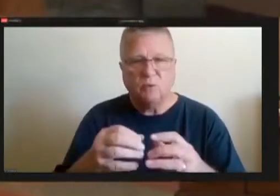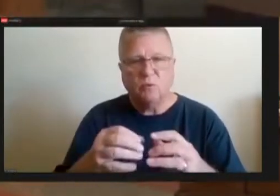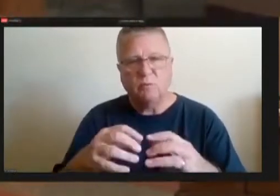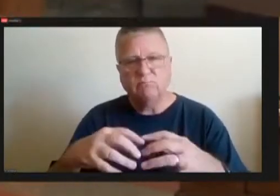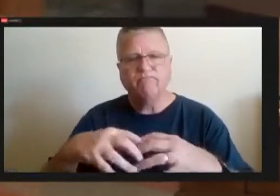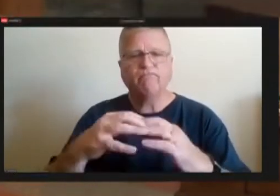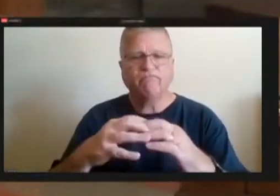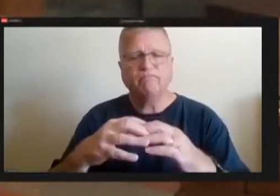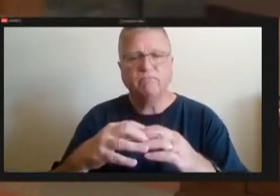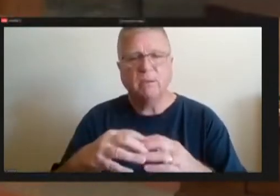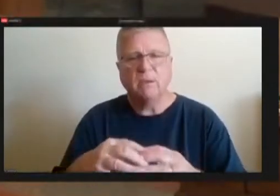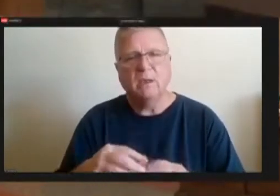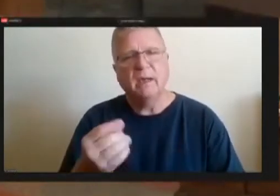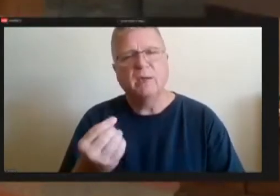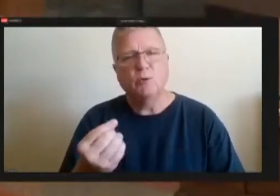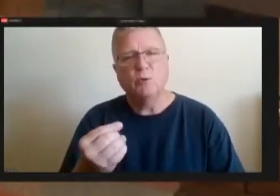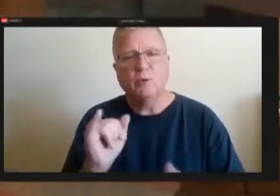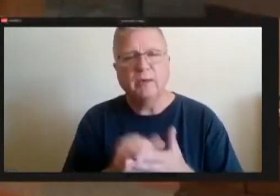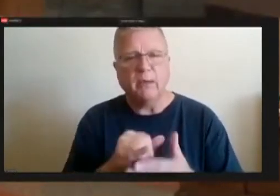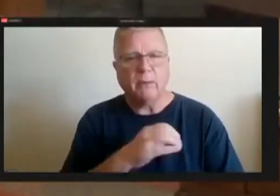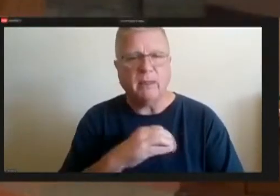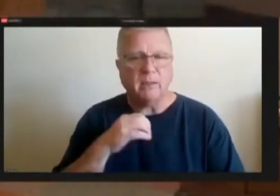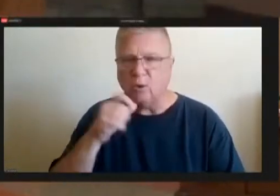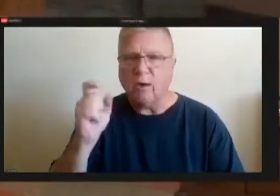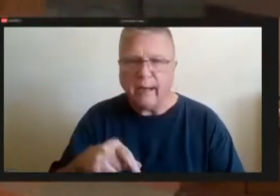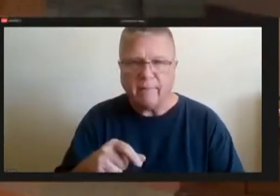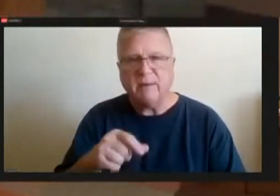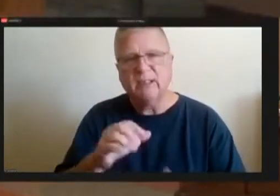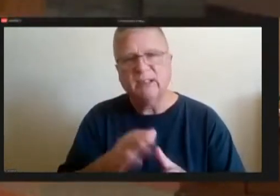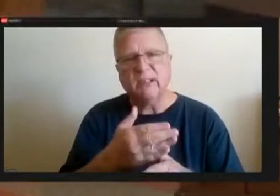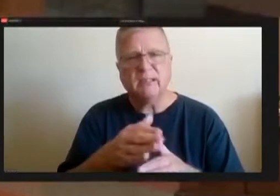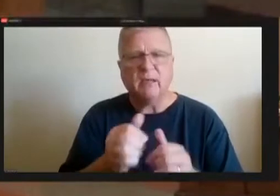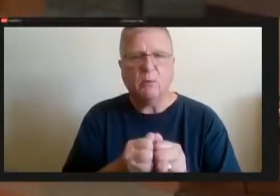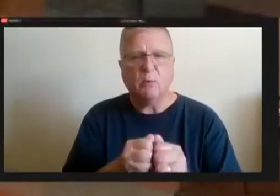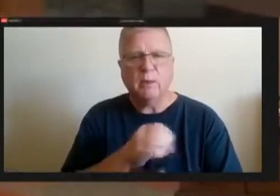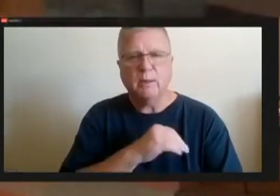and not have to share that with a Mayor's Office of Community Affairs.